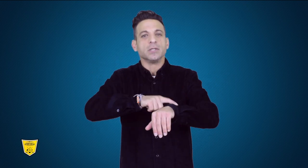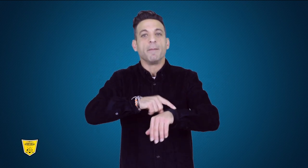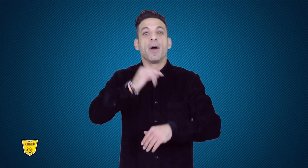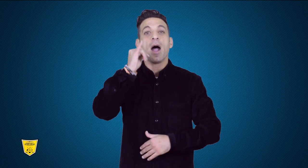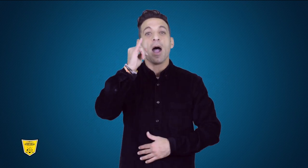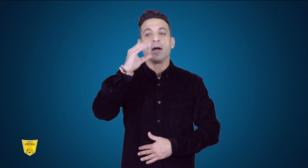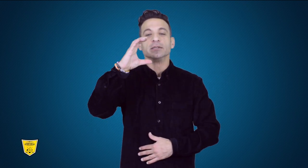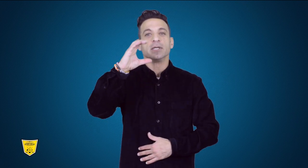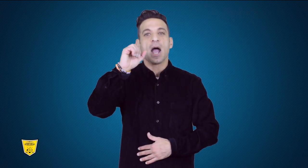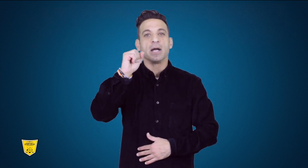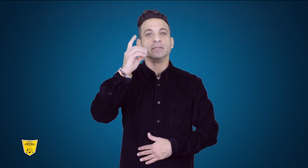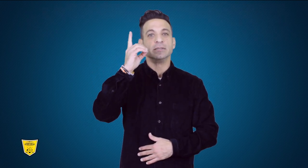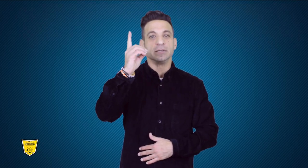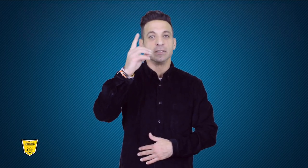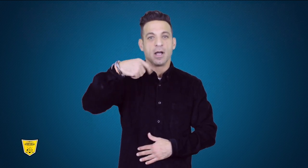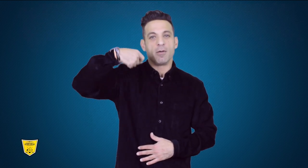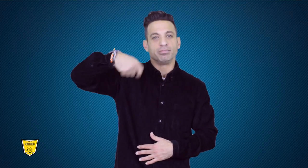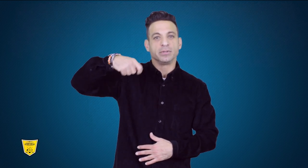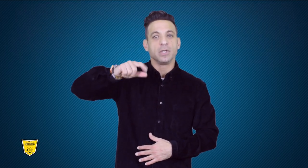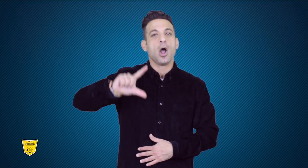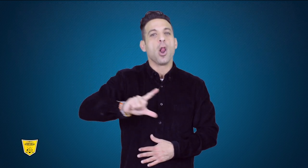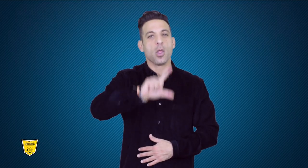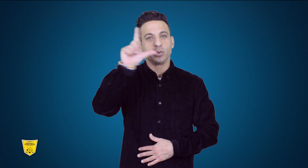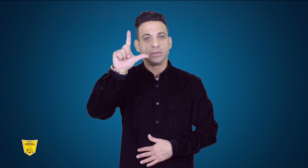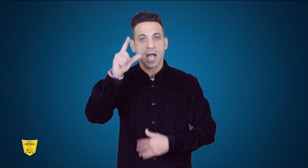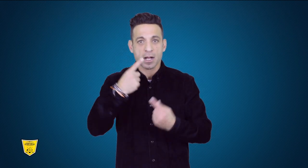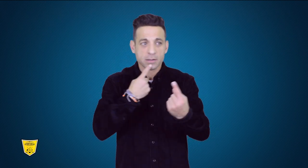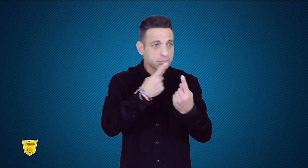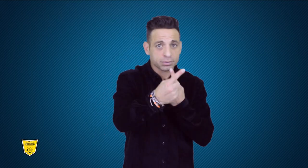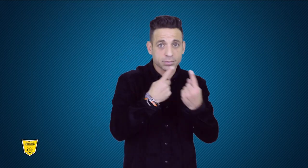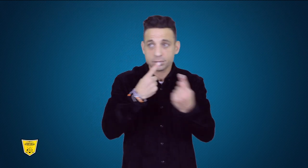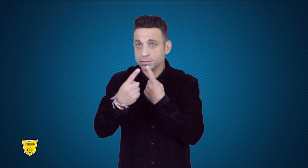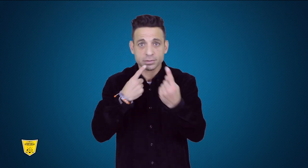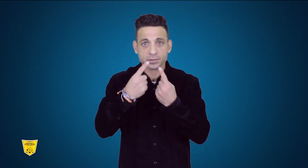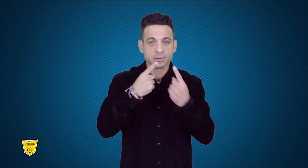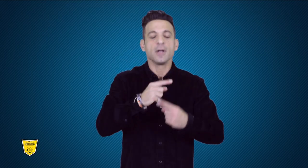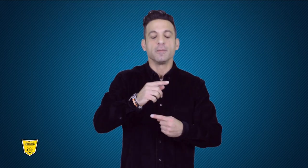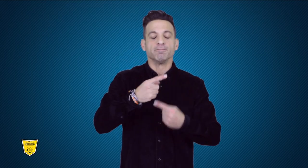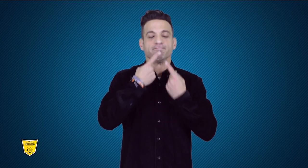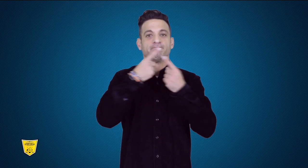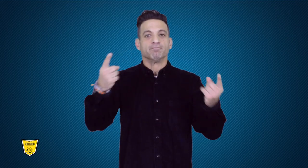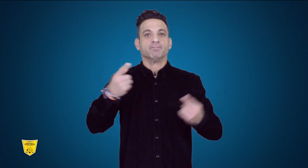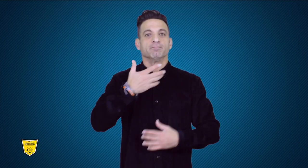interim ICSD president in Lausanne, announced at the Extraordinary